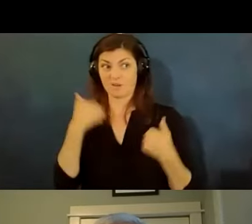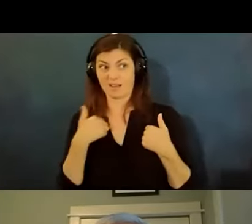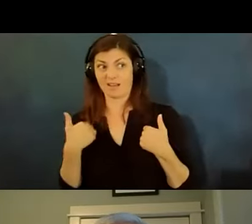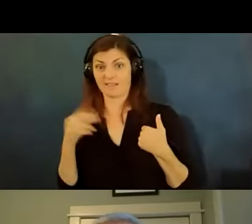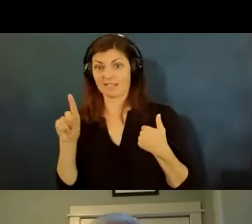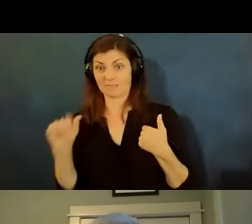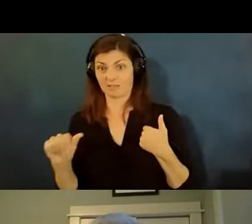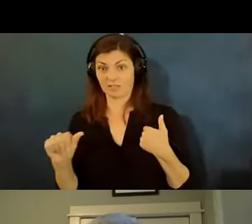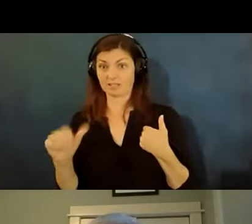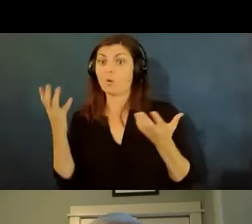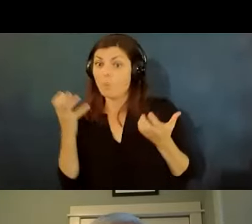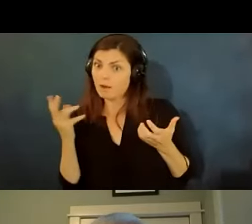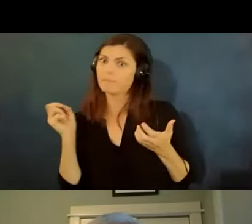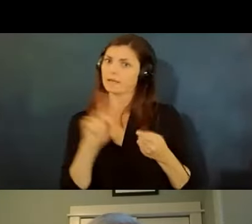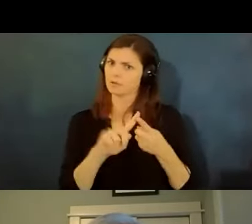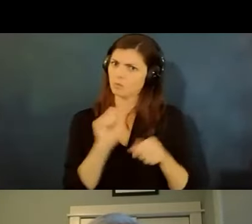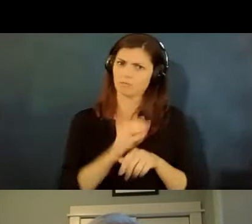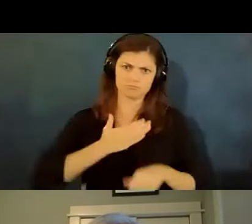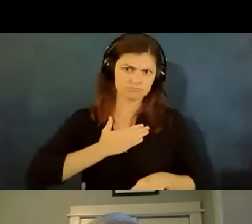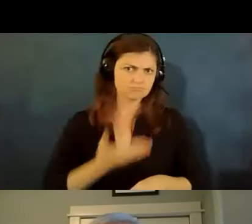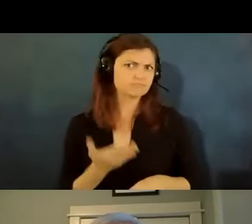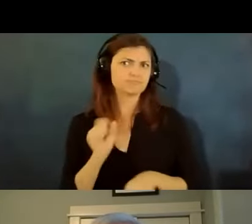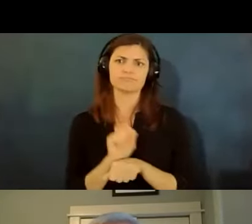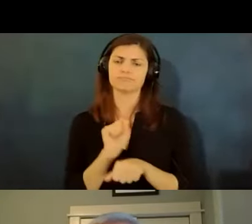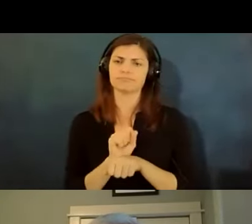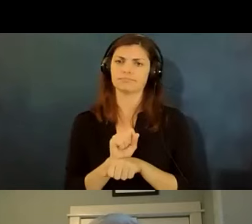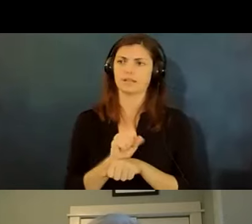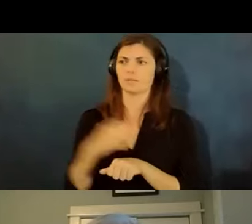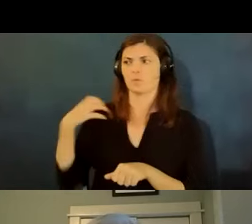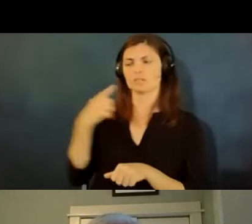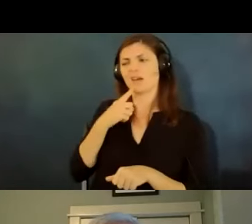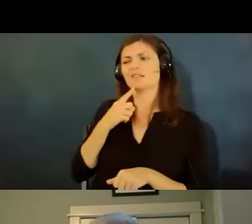we want to come to work we're willing to come to work they say they'll let us but they want